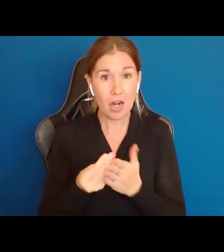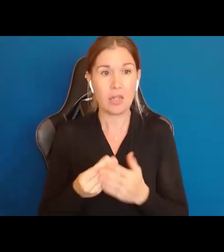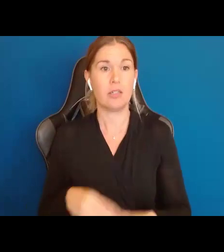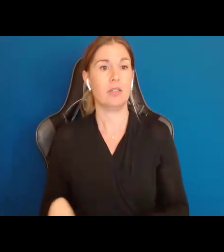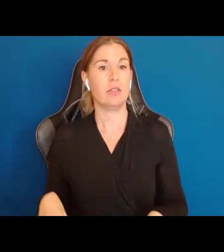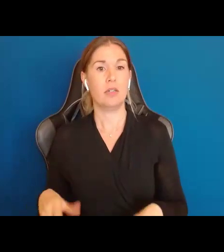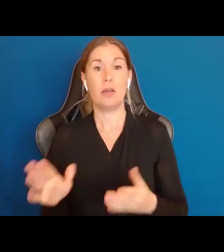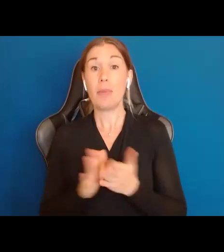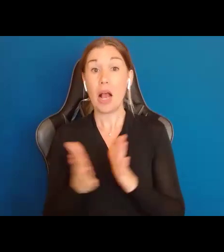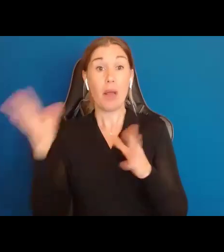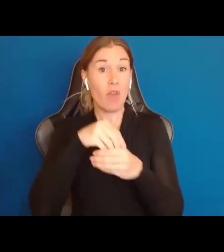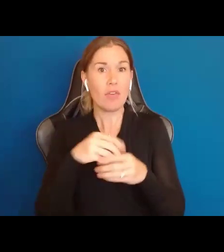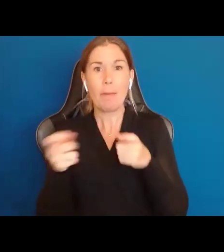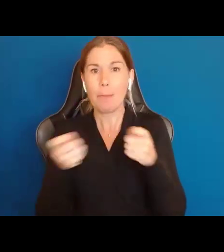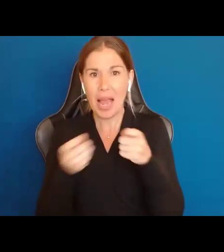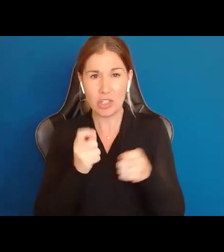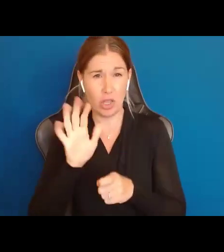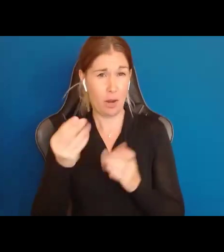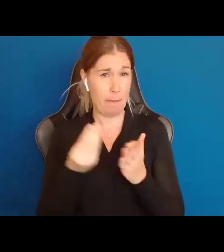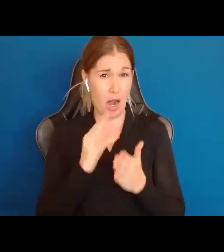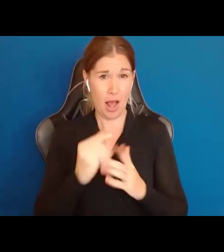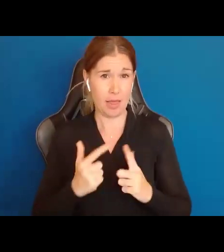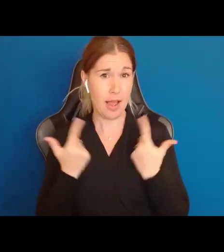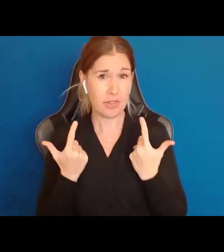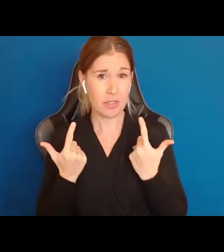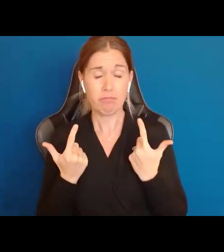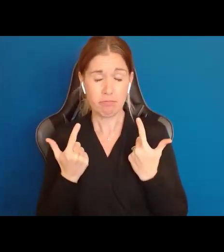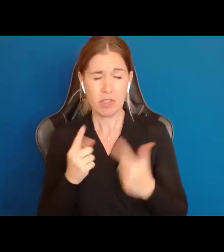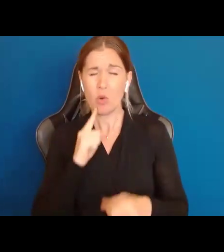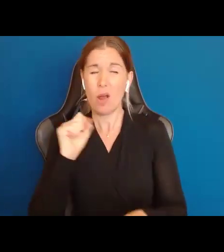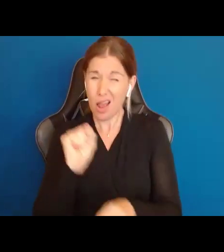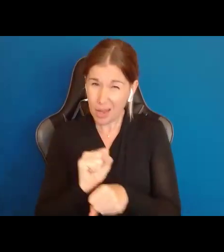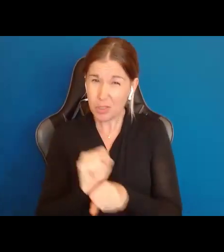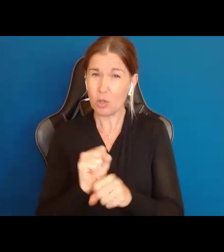in managing their money and their lives. So, it is absolutely fair to say,